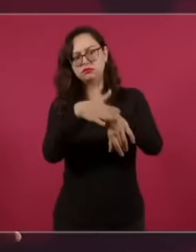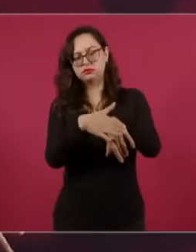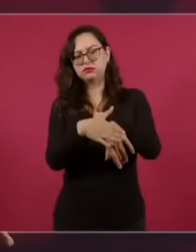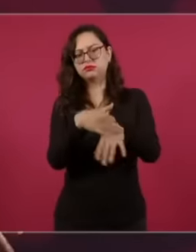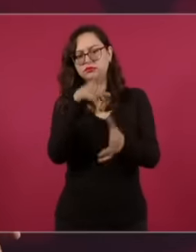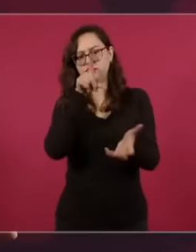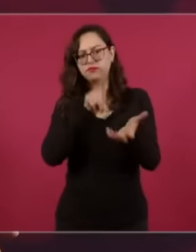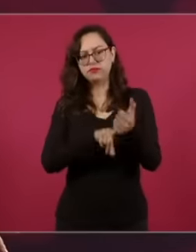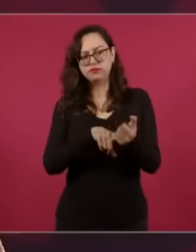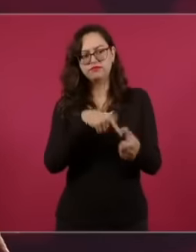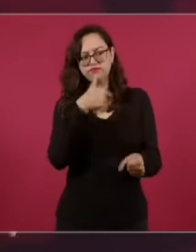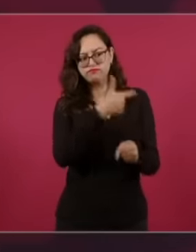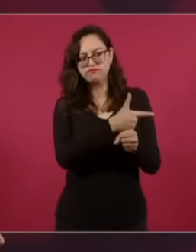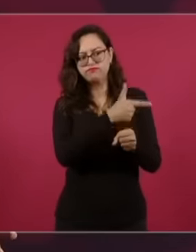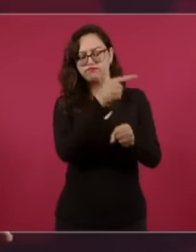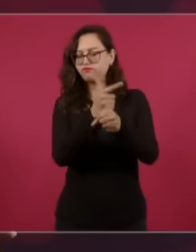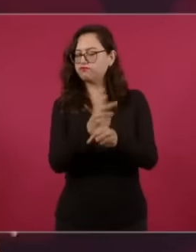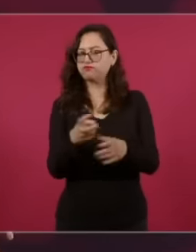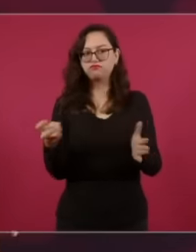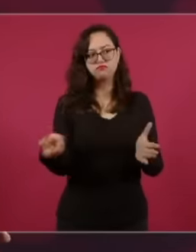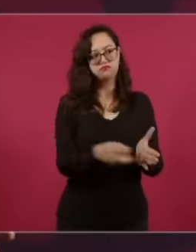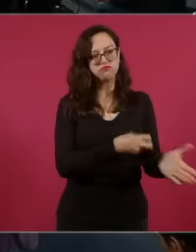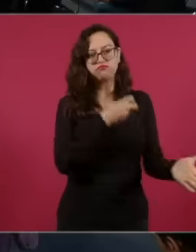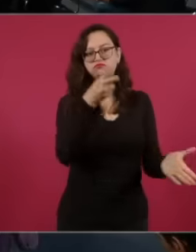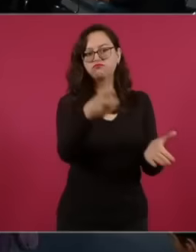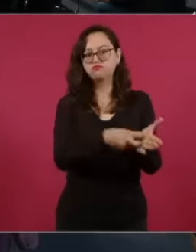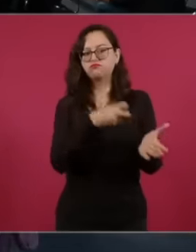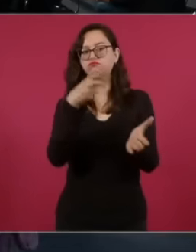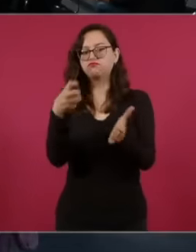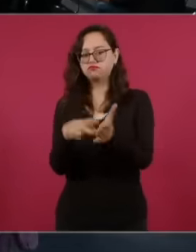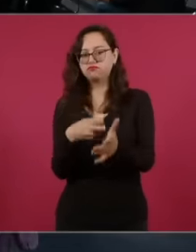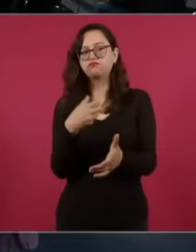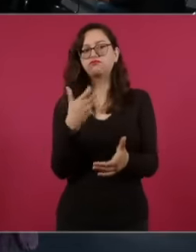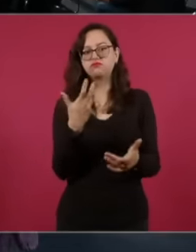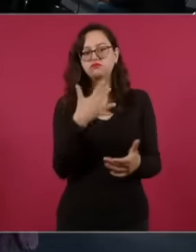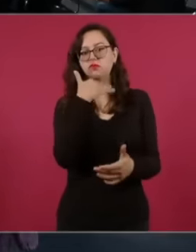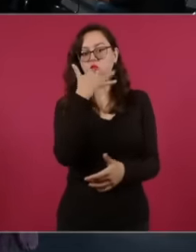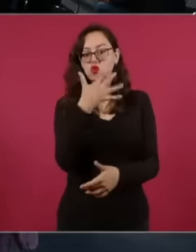adjusting rules within his institution so that these practices would not occur and this comes up